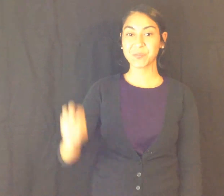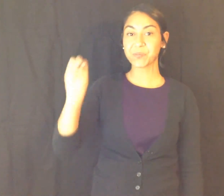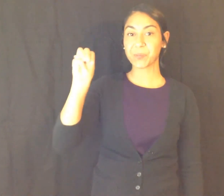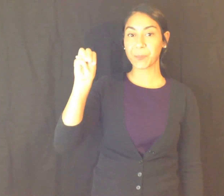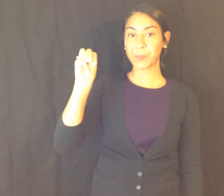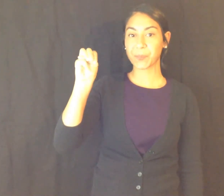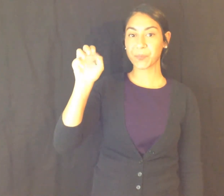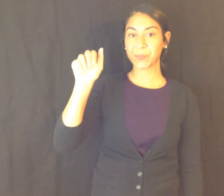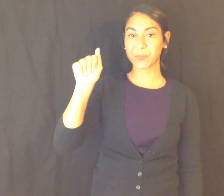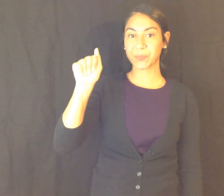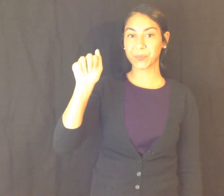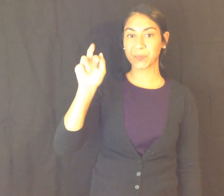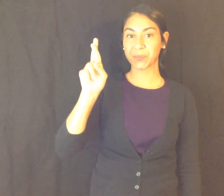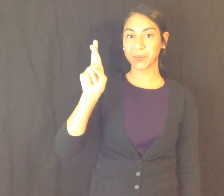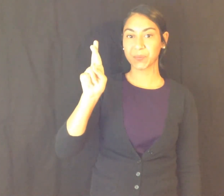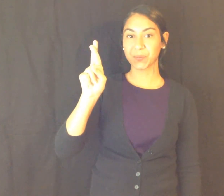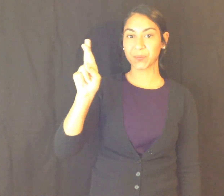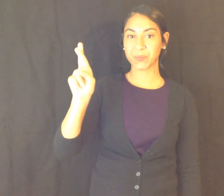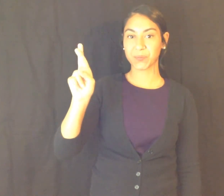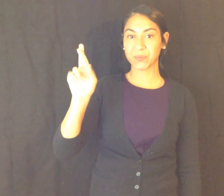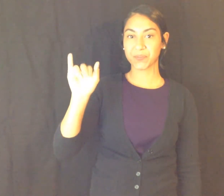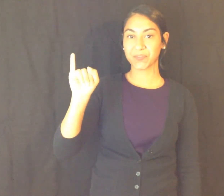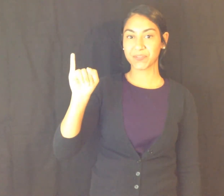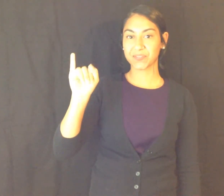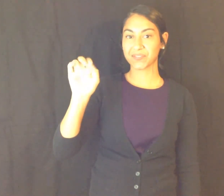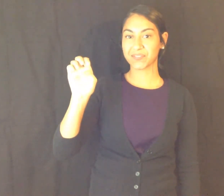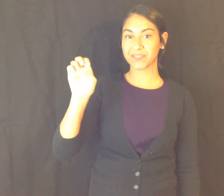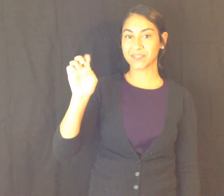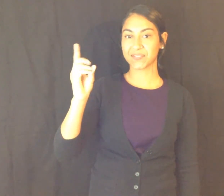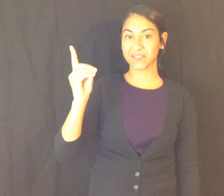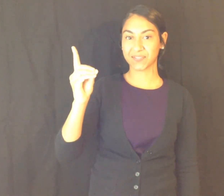M A R R I E D